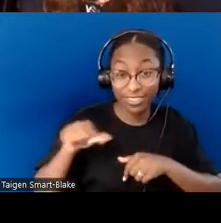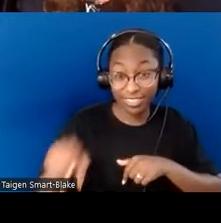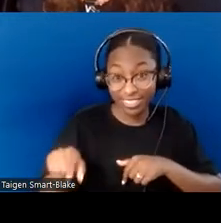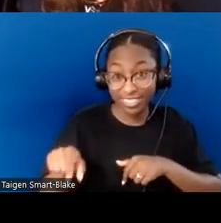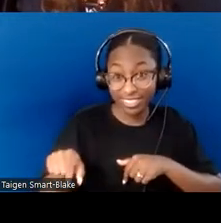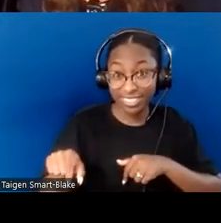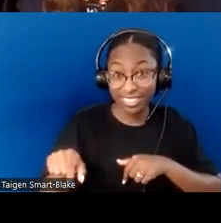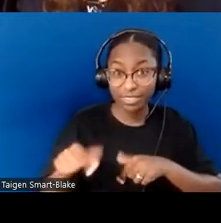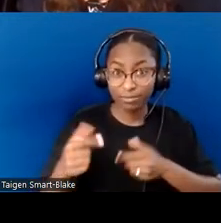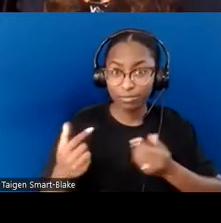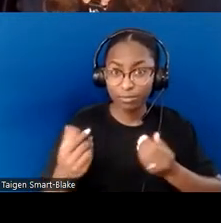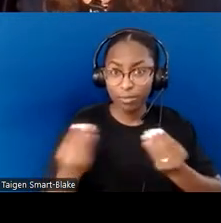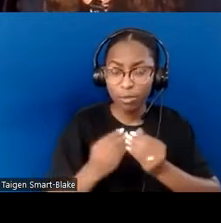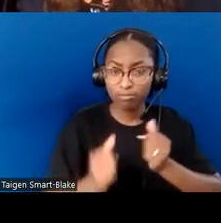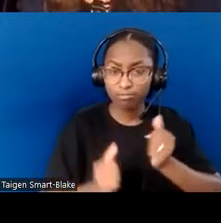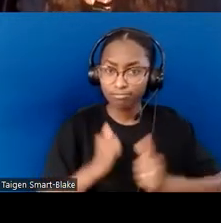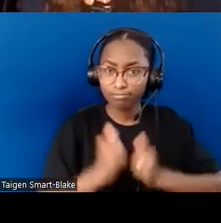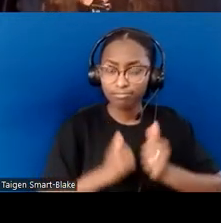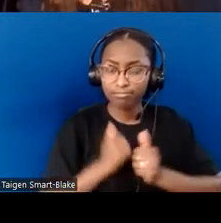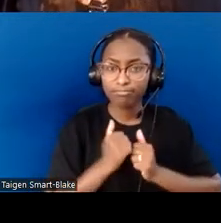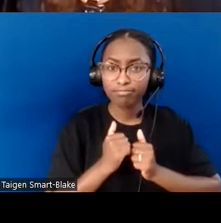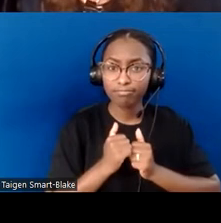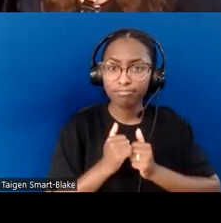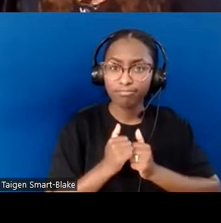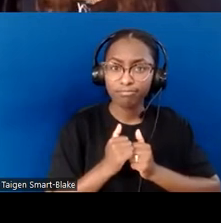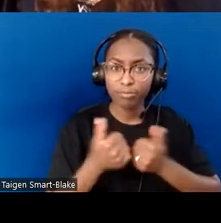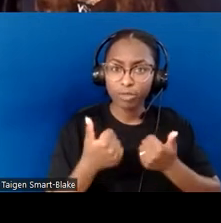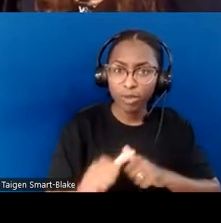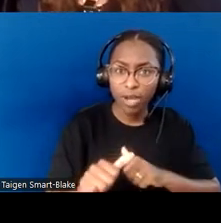and encouraging the others around him to try new things.